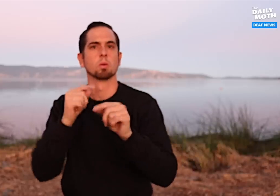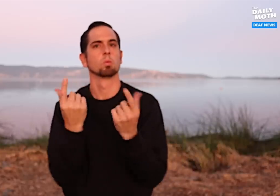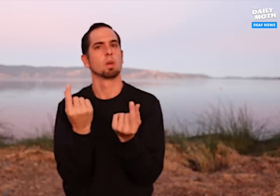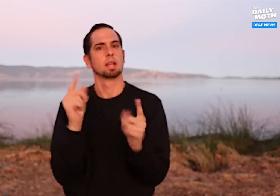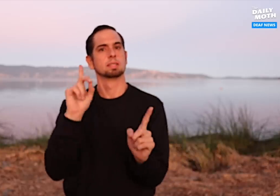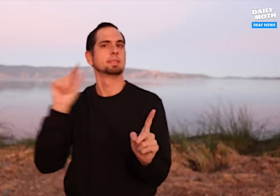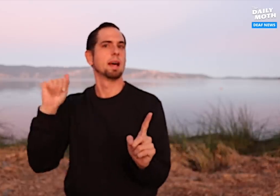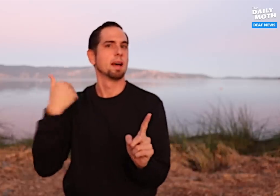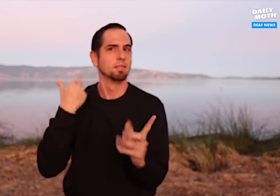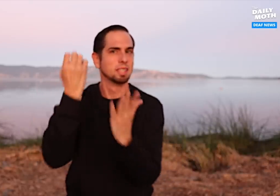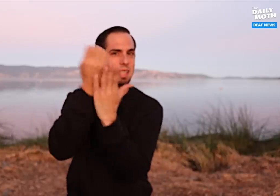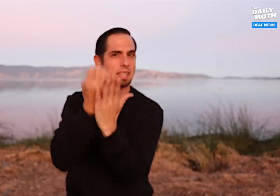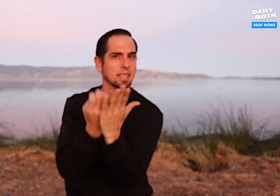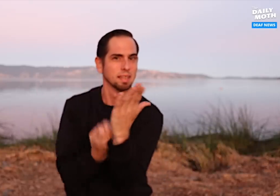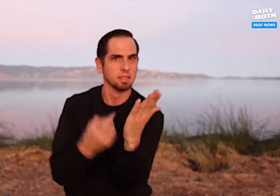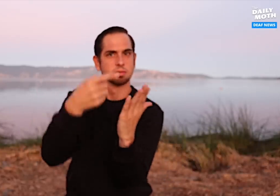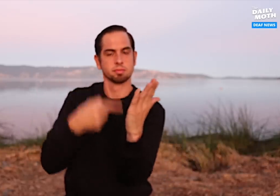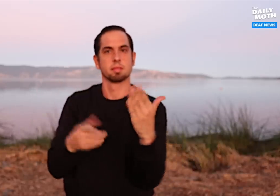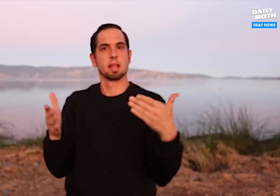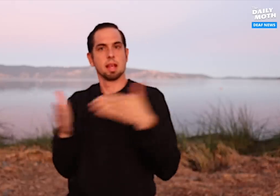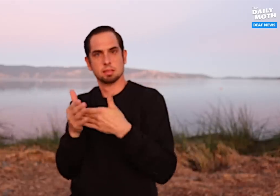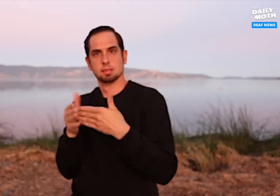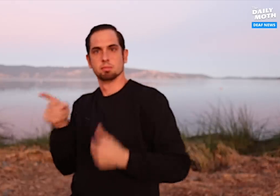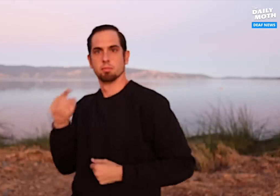the D.A. has against Mavrick.